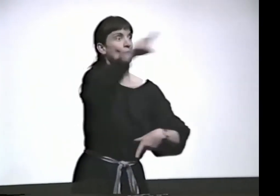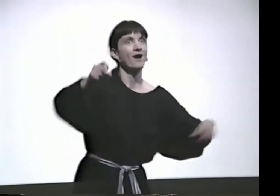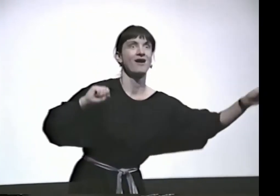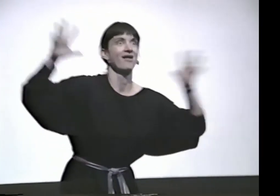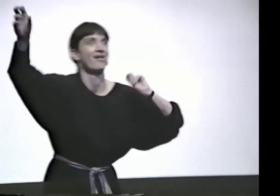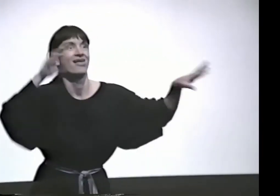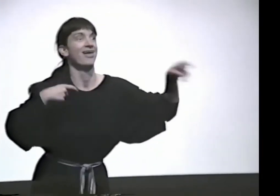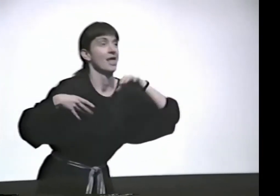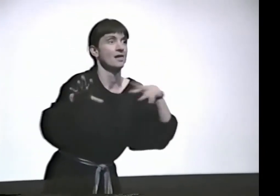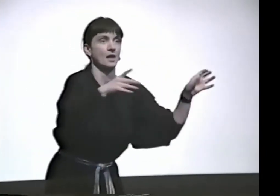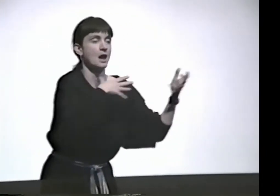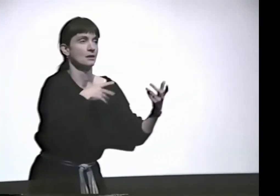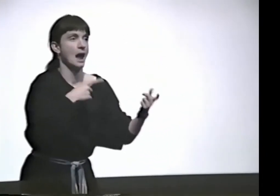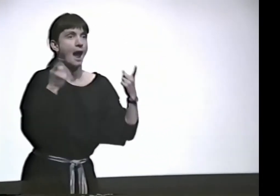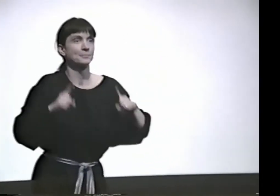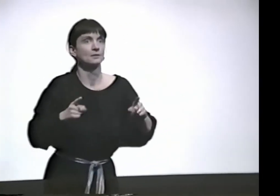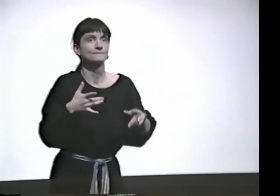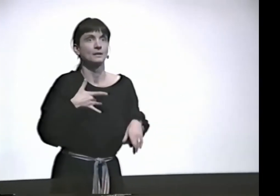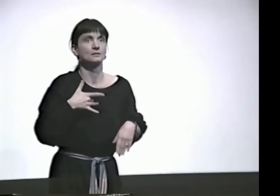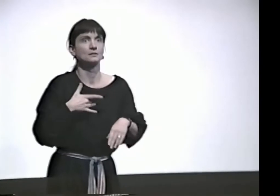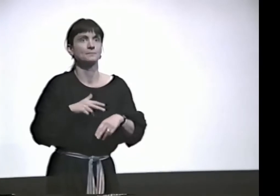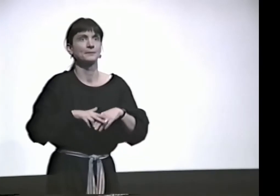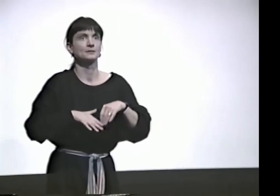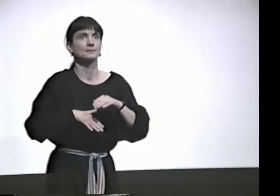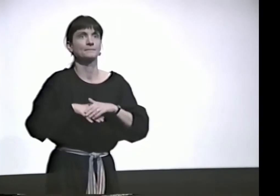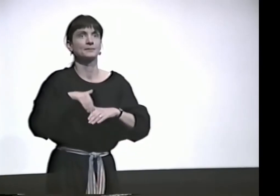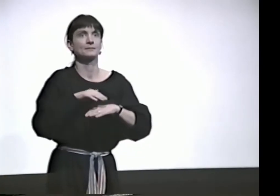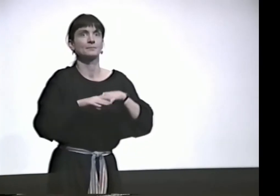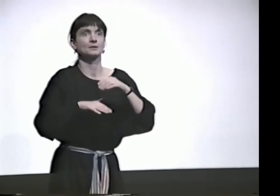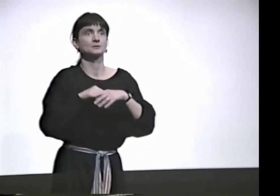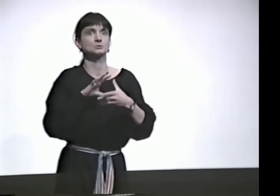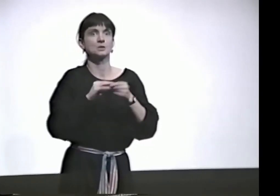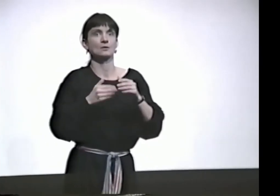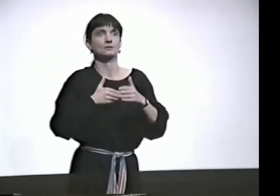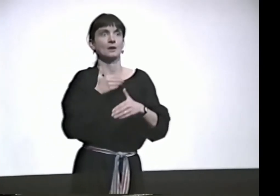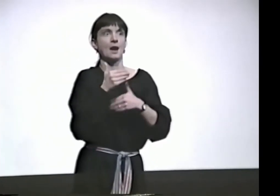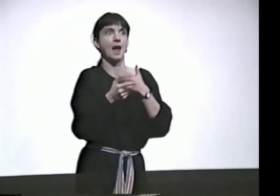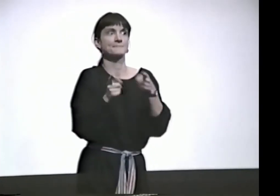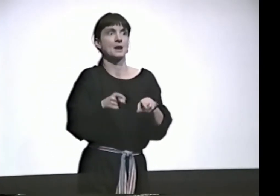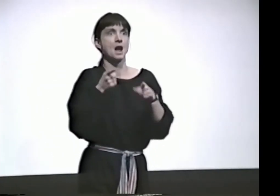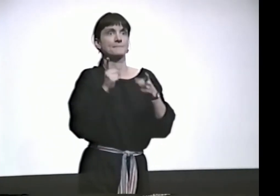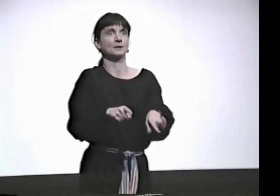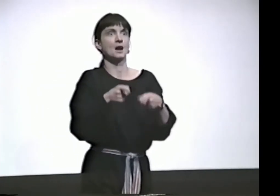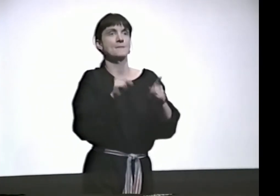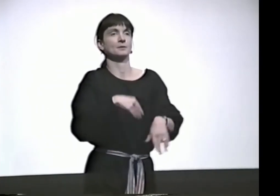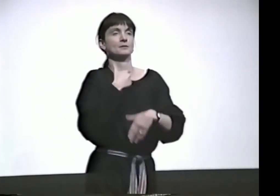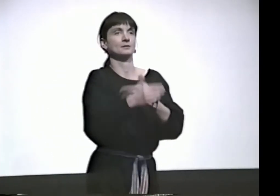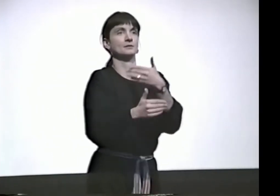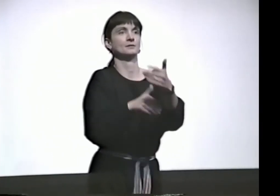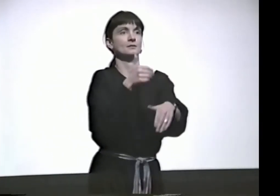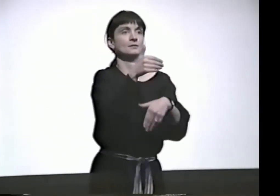THE STORY I JUST SHOWED YOU, YOU COULD FEEL THE EVENTS BUILDING UPON ONE ANOTHER.